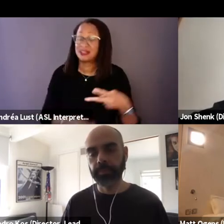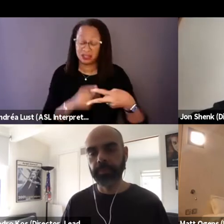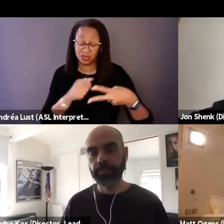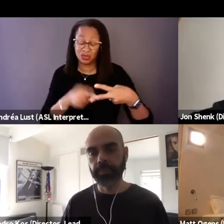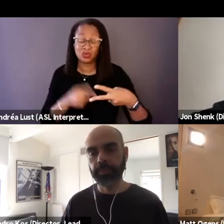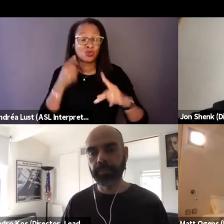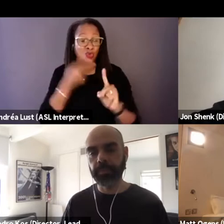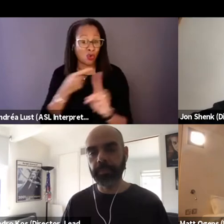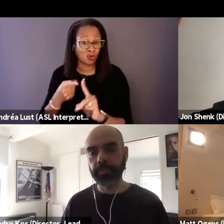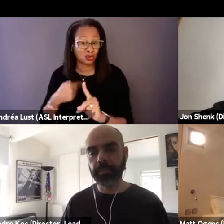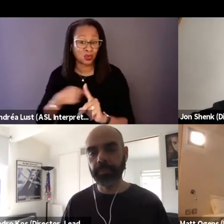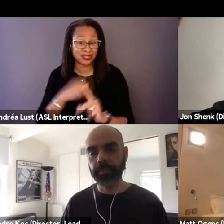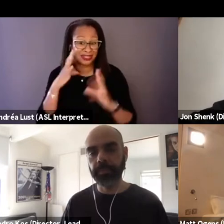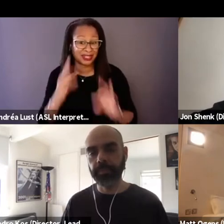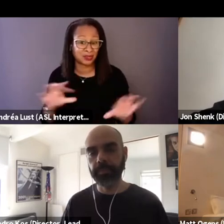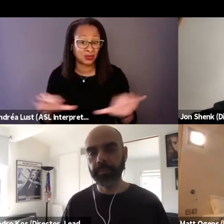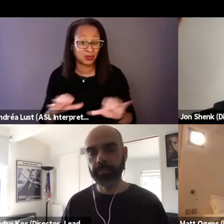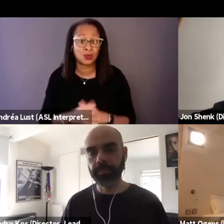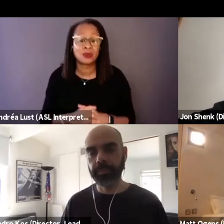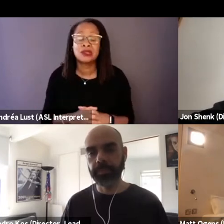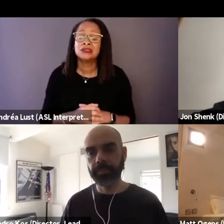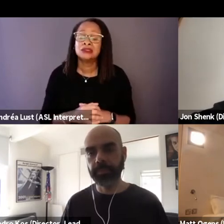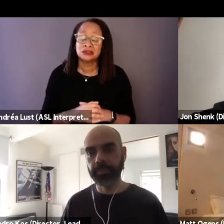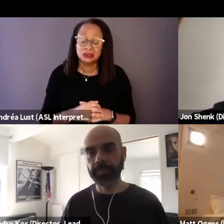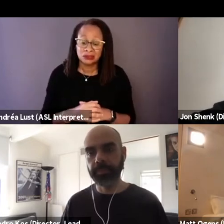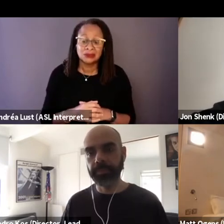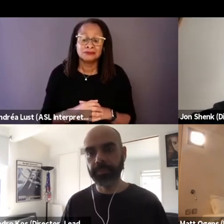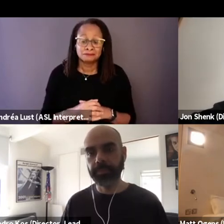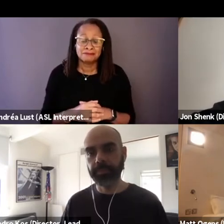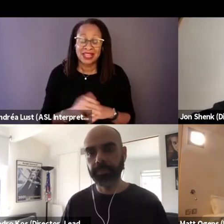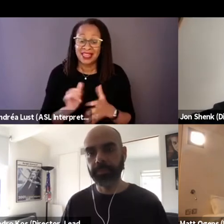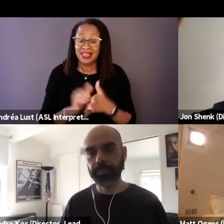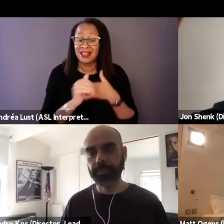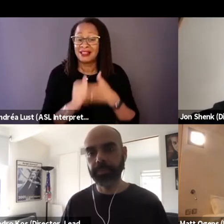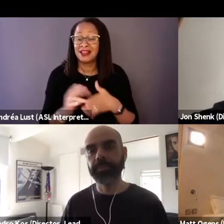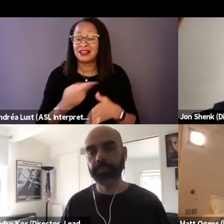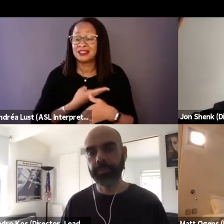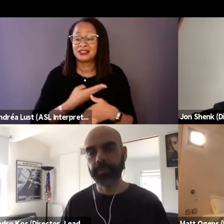and, really led us to all really pretty quickly